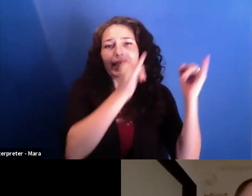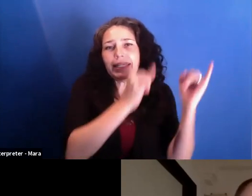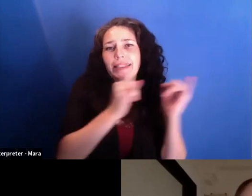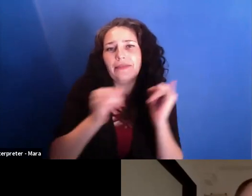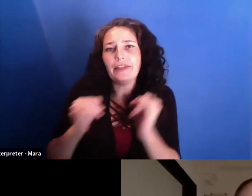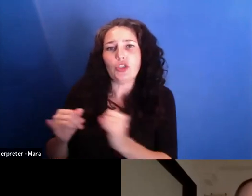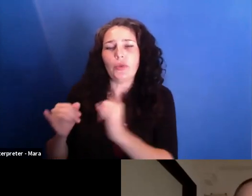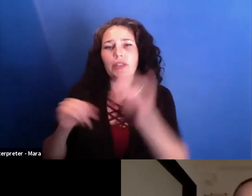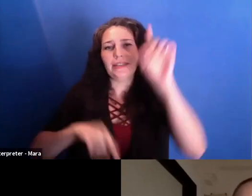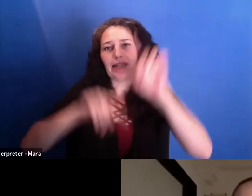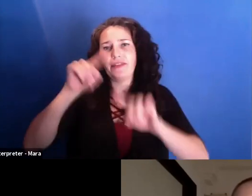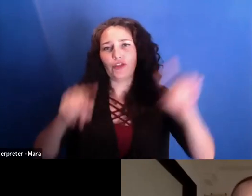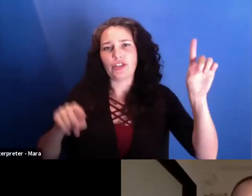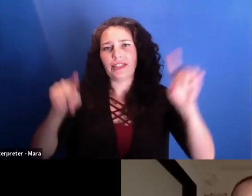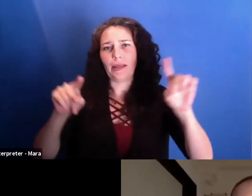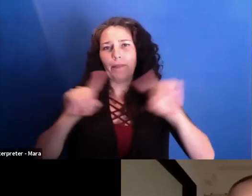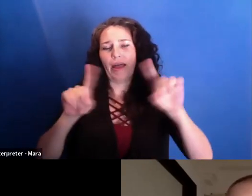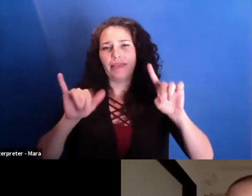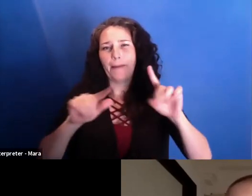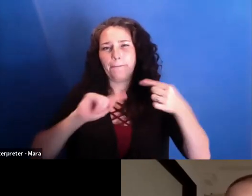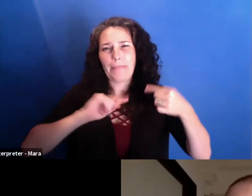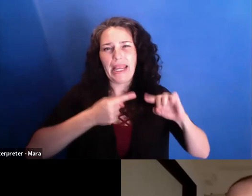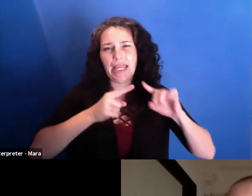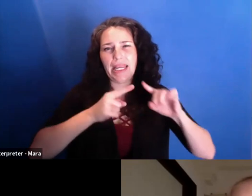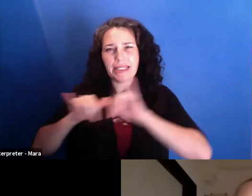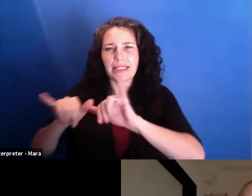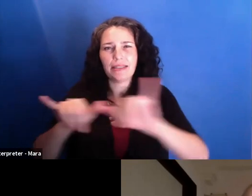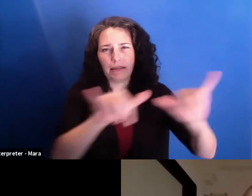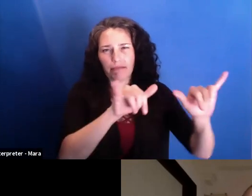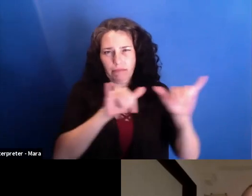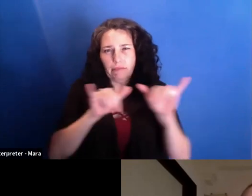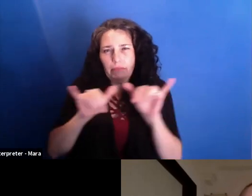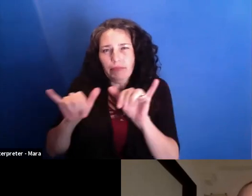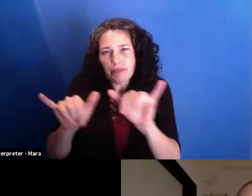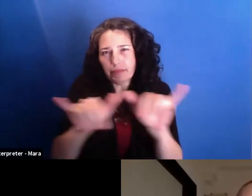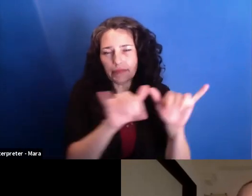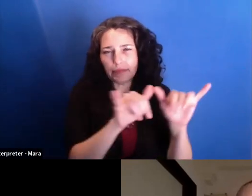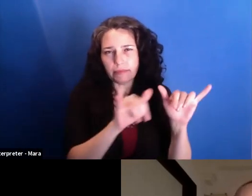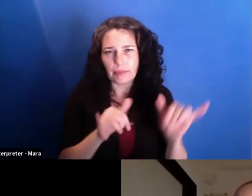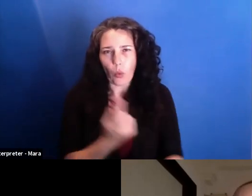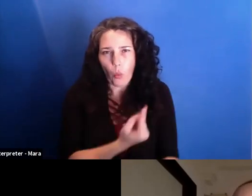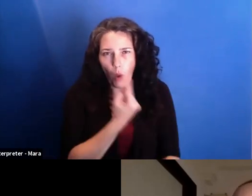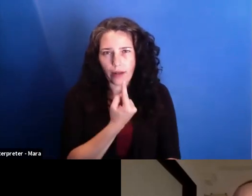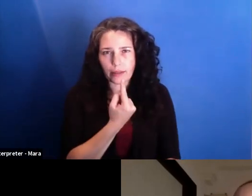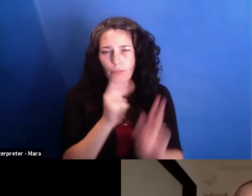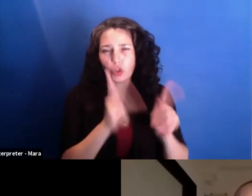But this pain is-- yeah, I think one is enough to understand what